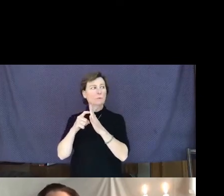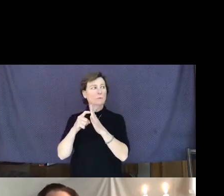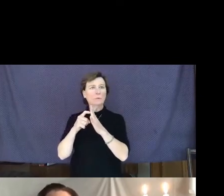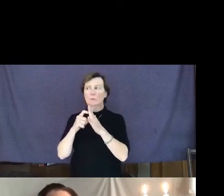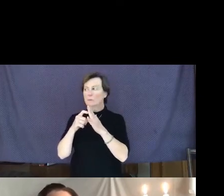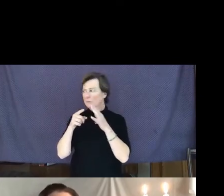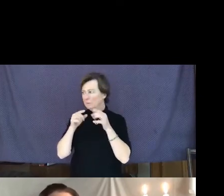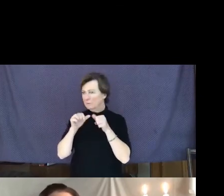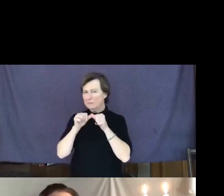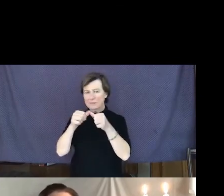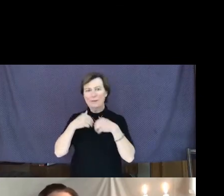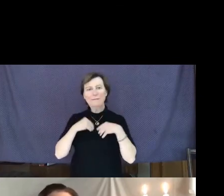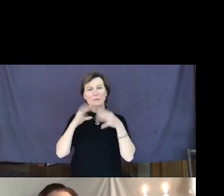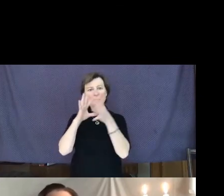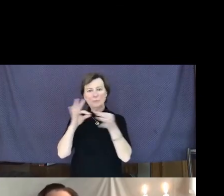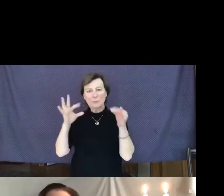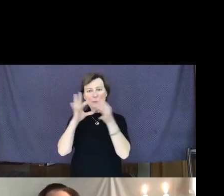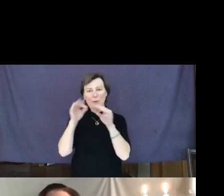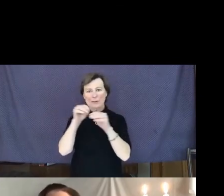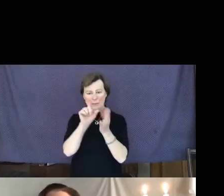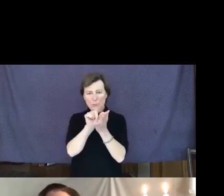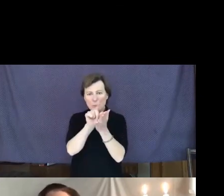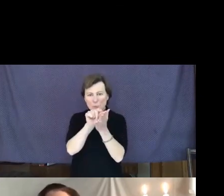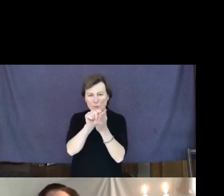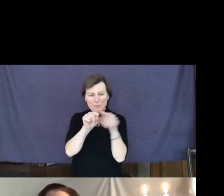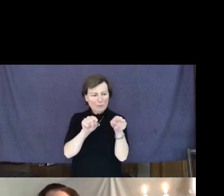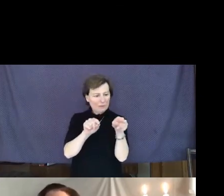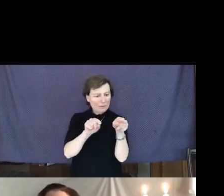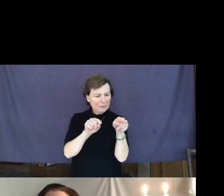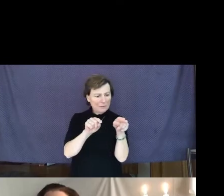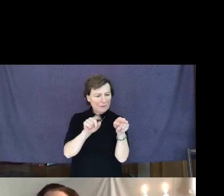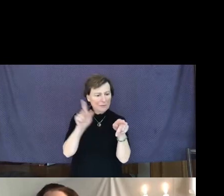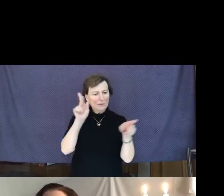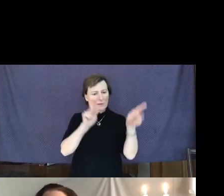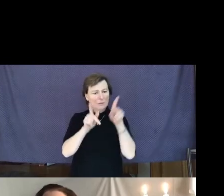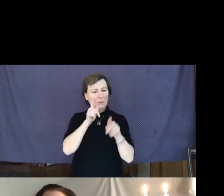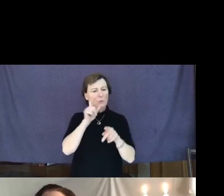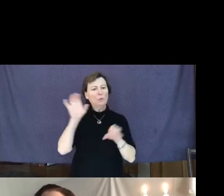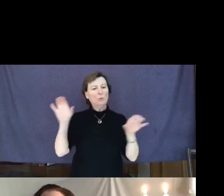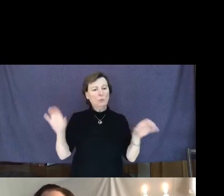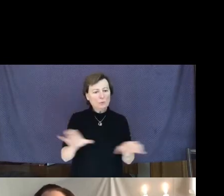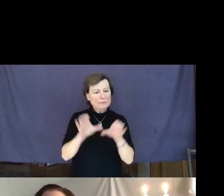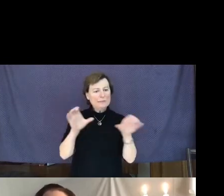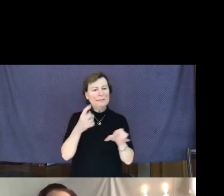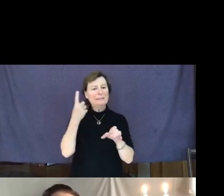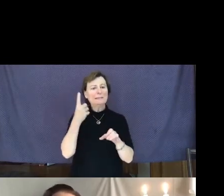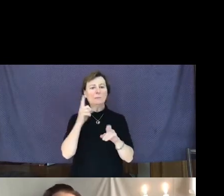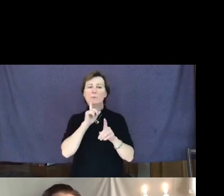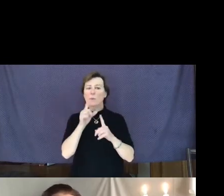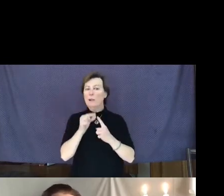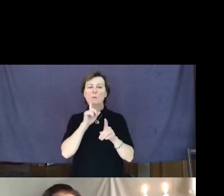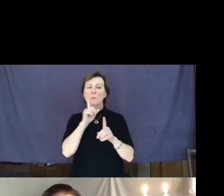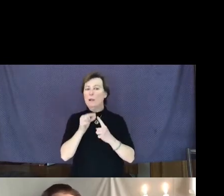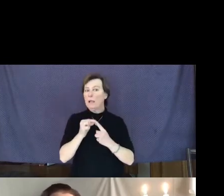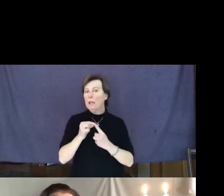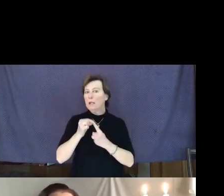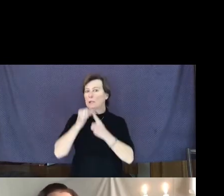newspaper of people who had done something seemingly extraordinary while leading seemingly